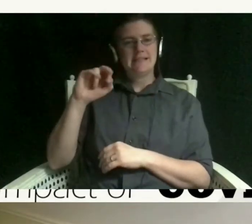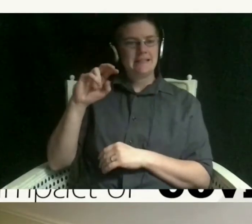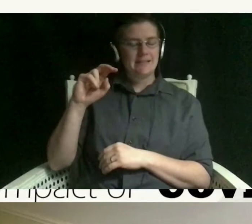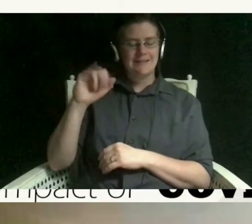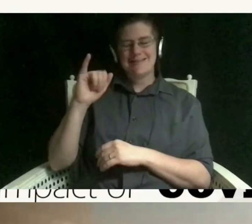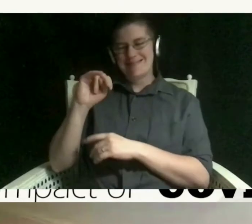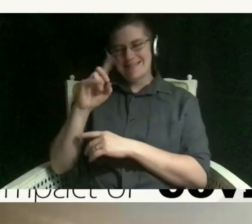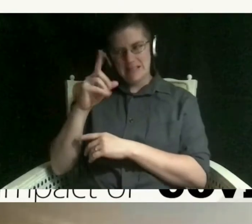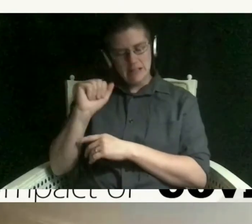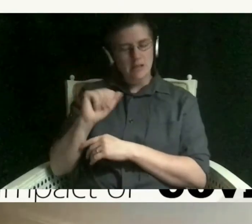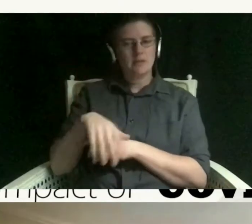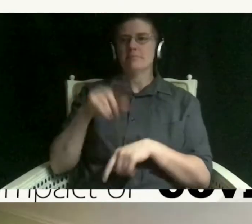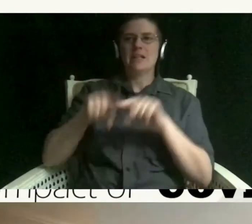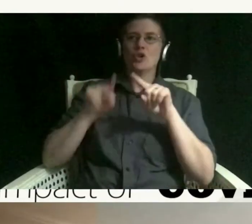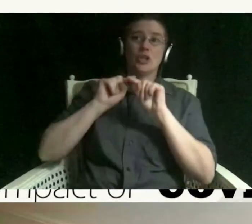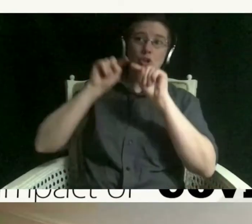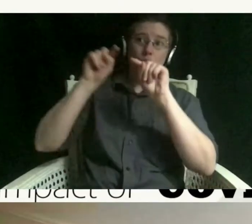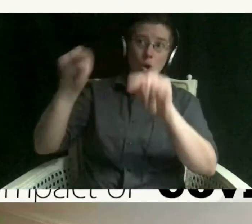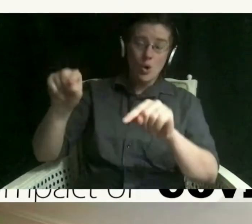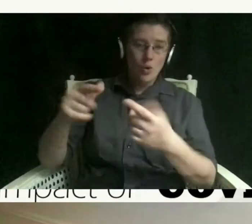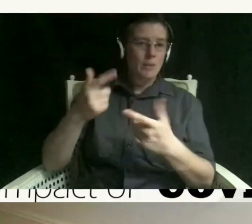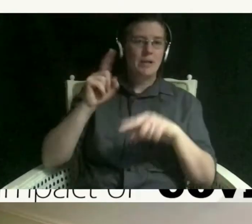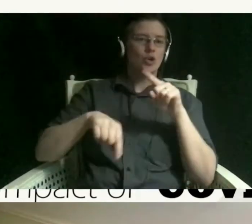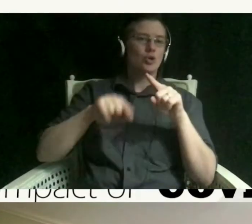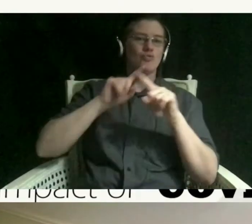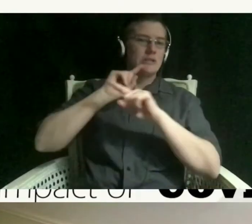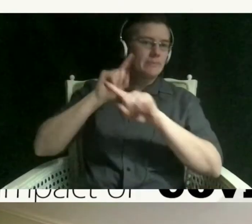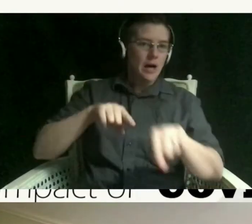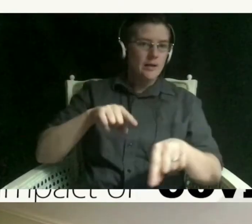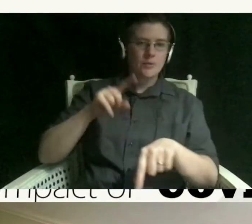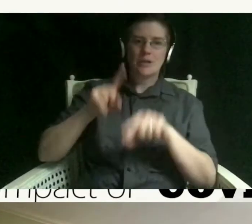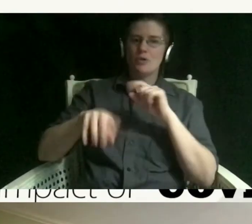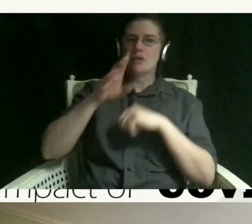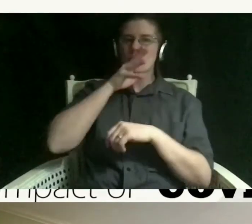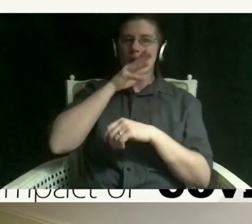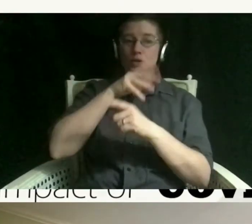pond and i couldn't talk to him at all um and i wasn't there for the funeral rights or any of